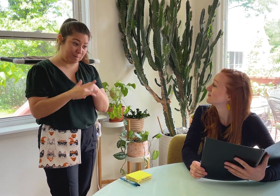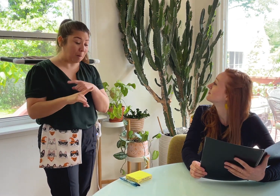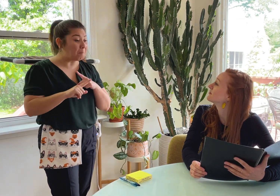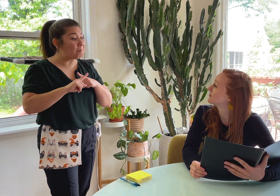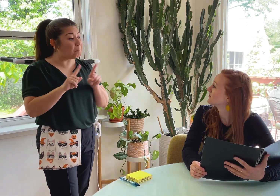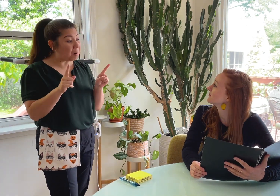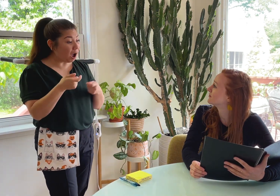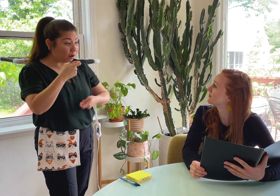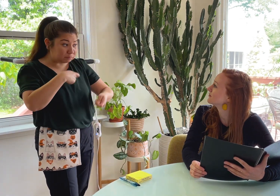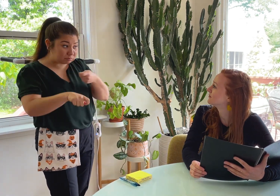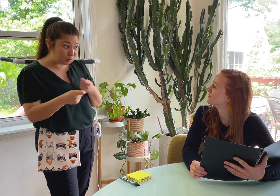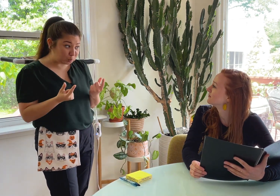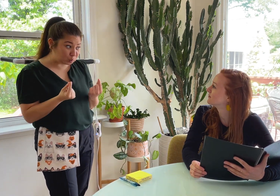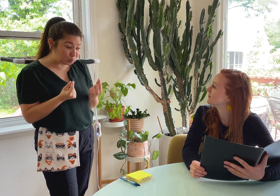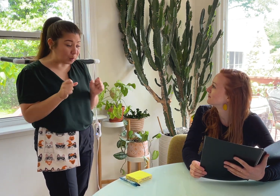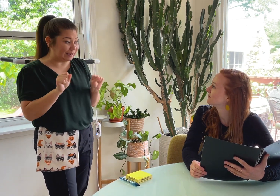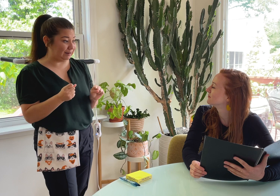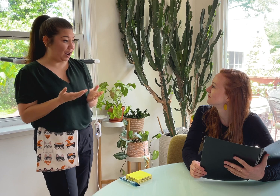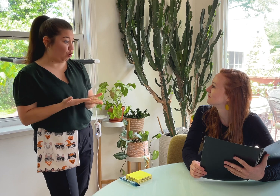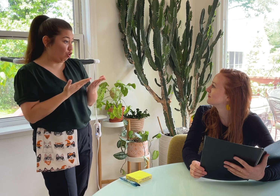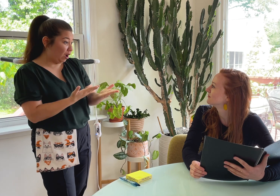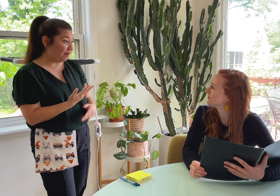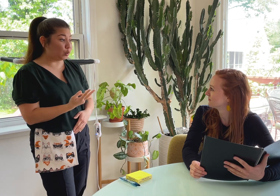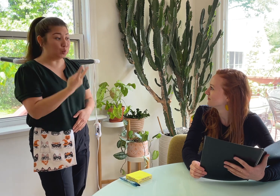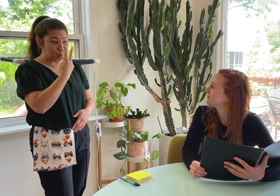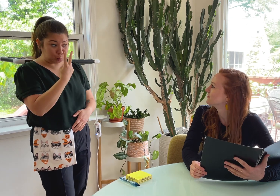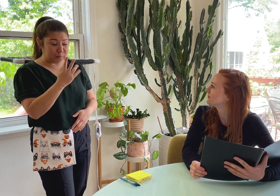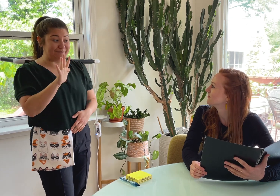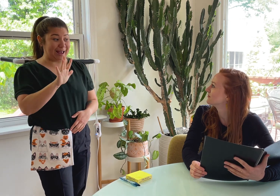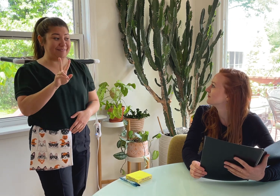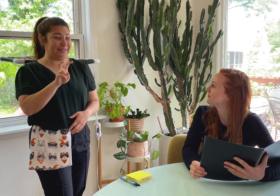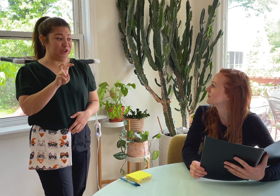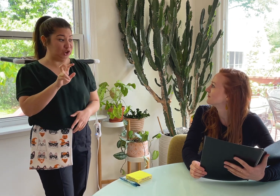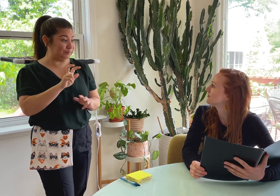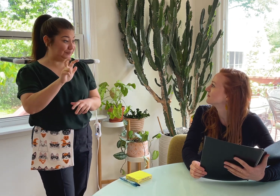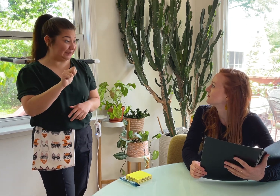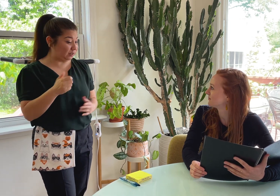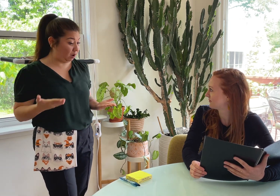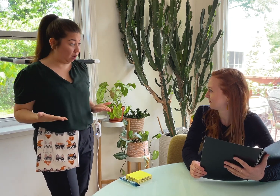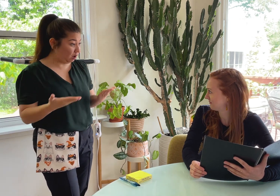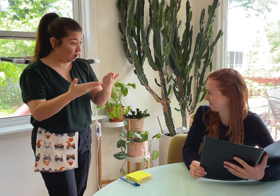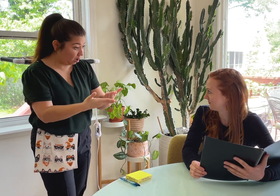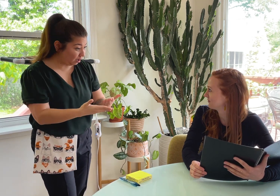But, I will give two 5-inch pizzas instead.